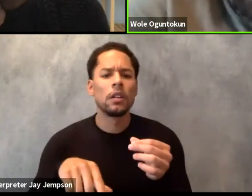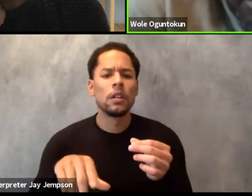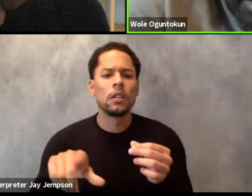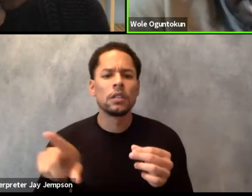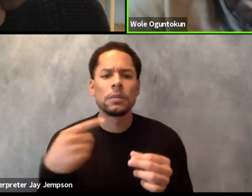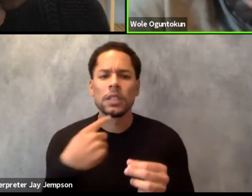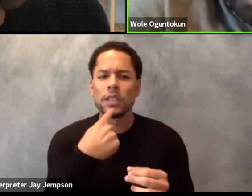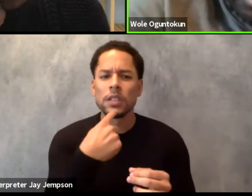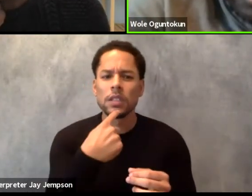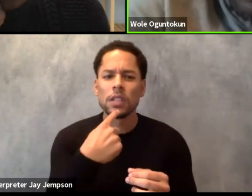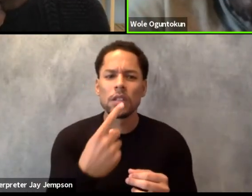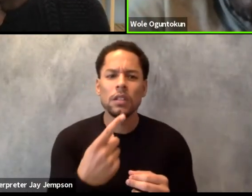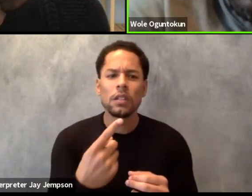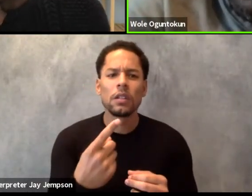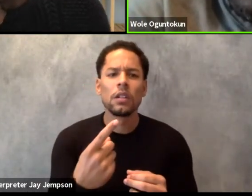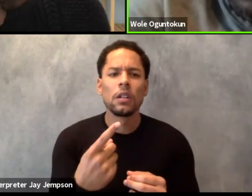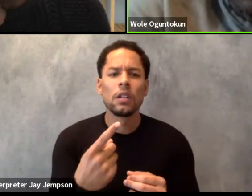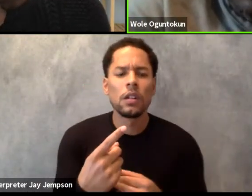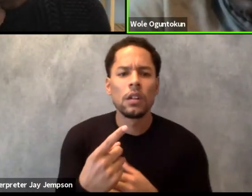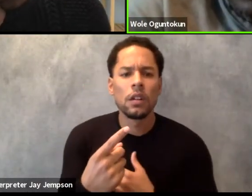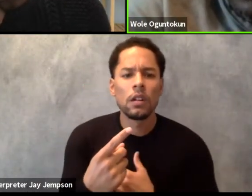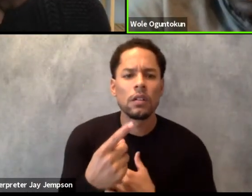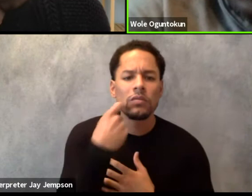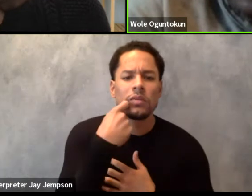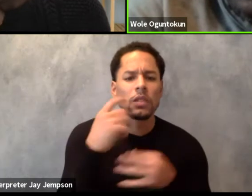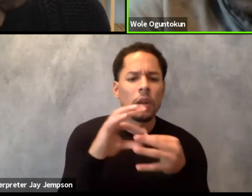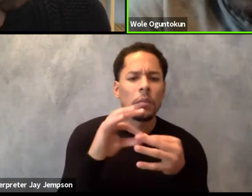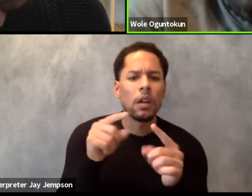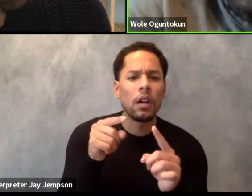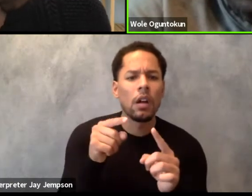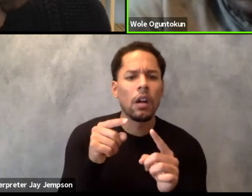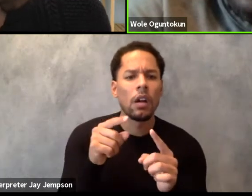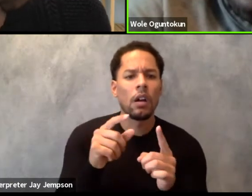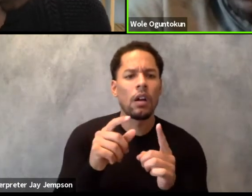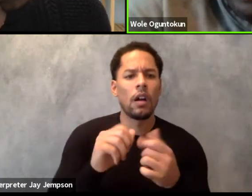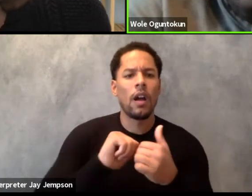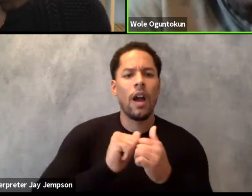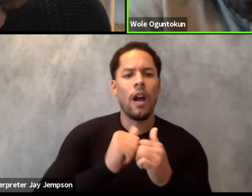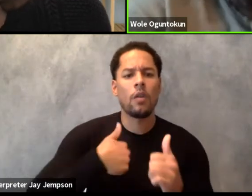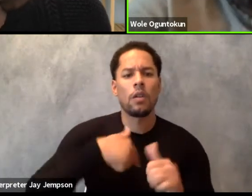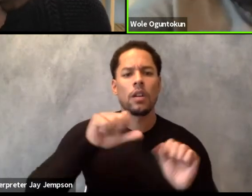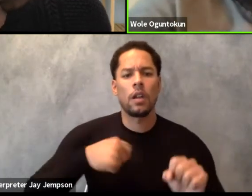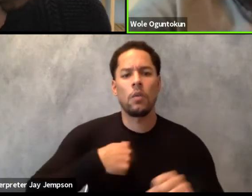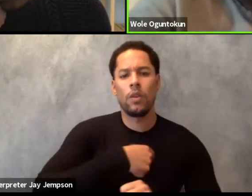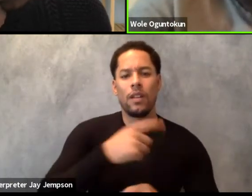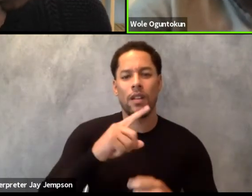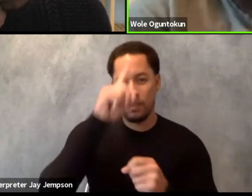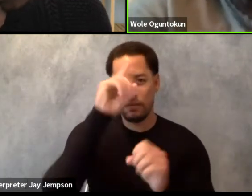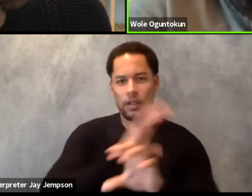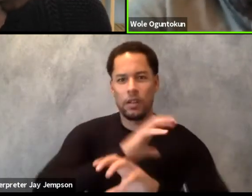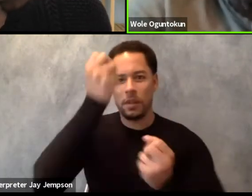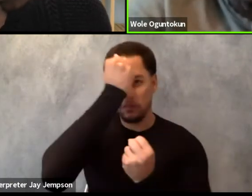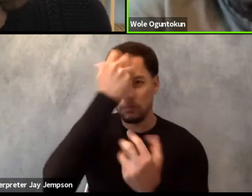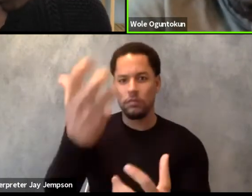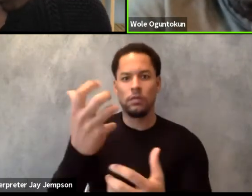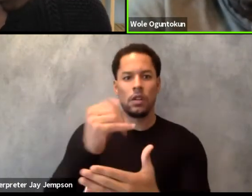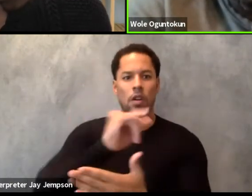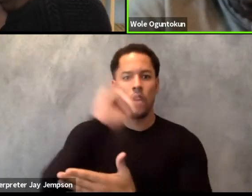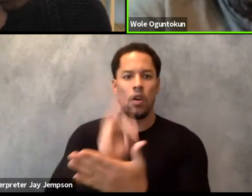I'm going to read now, it just came up. How can we think of decolonizing art when the largest African political institution